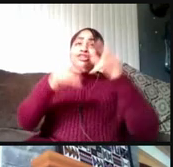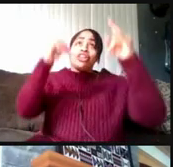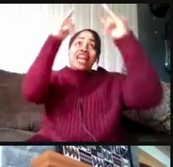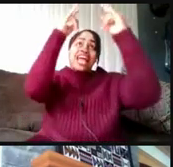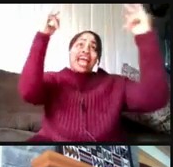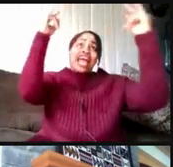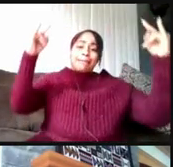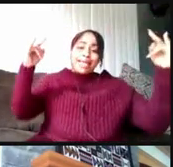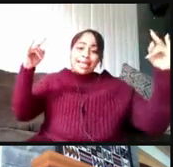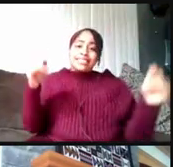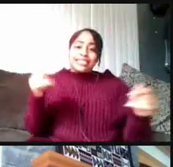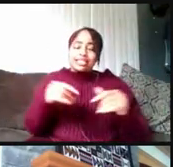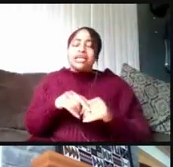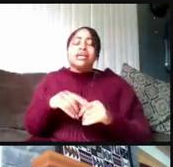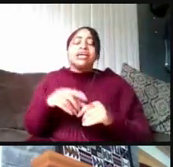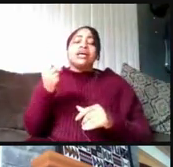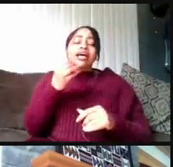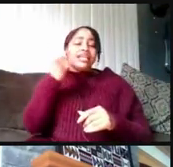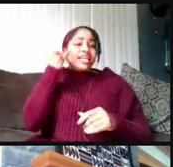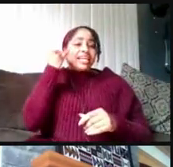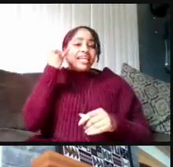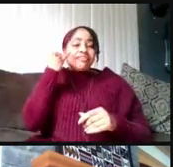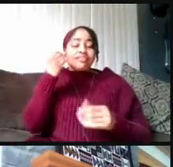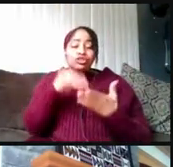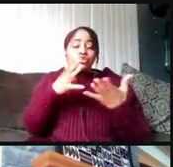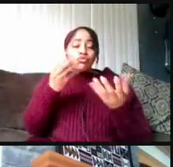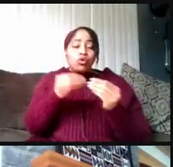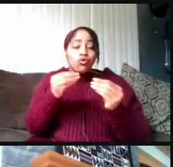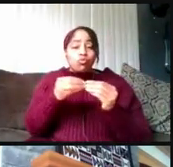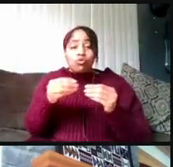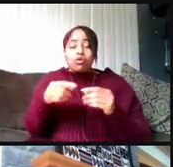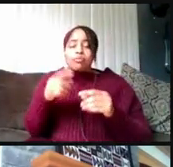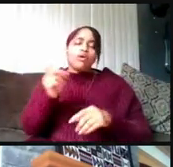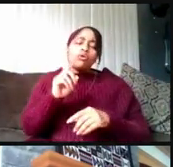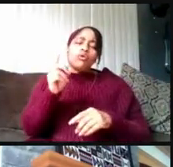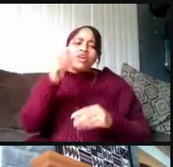And if students want more information about where they're located and the guidelines,